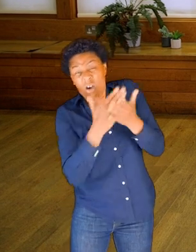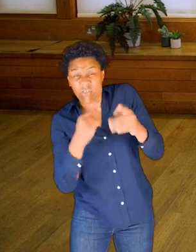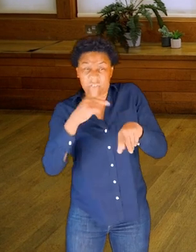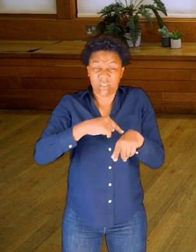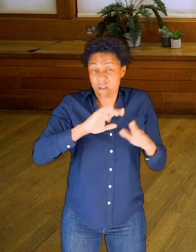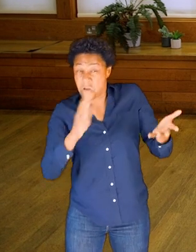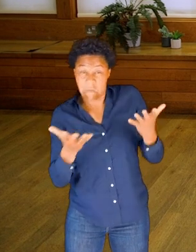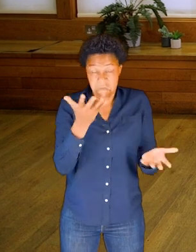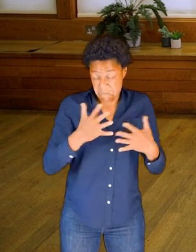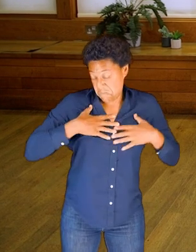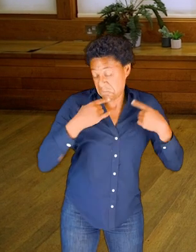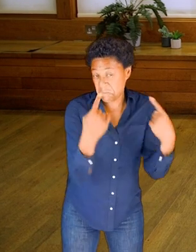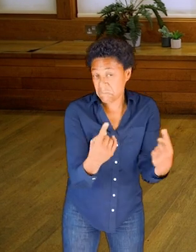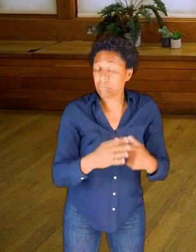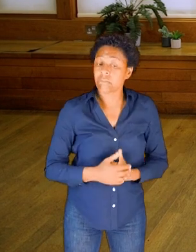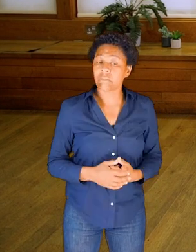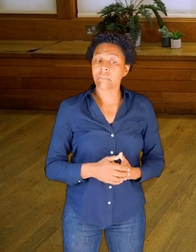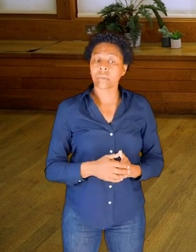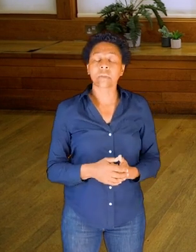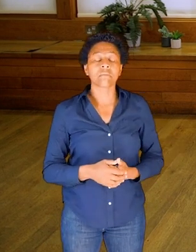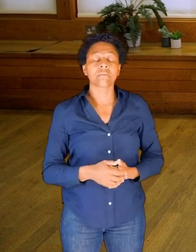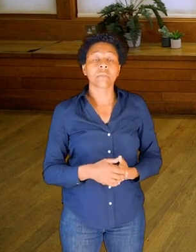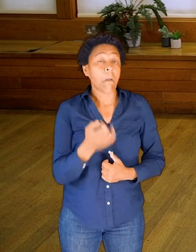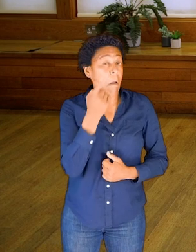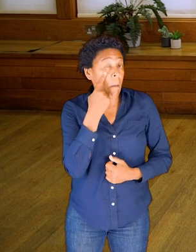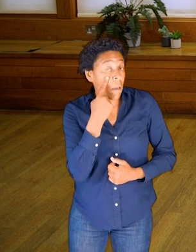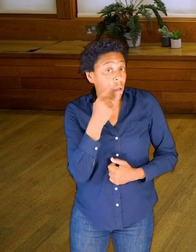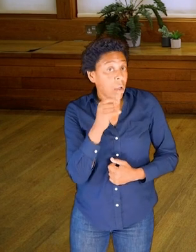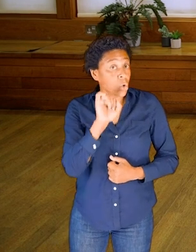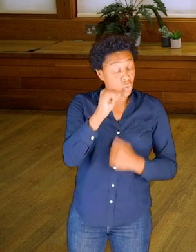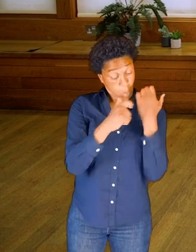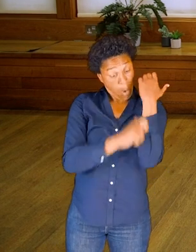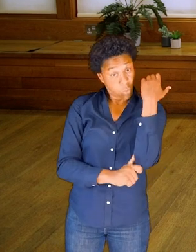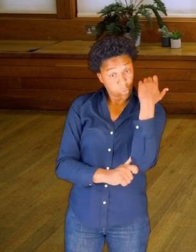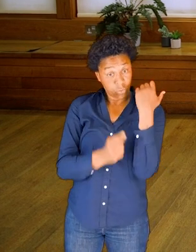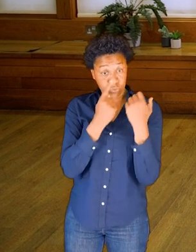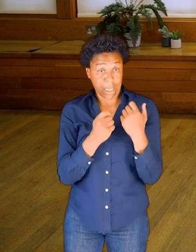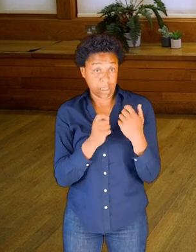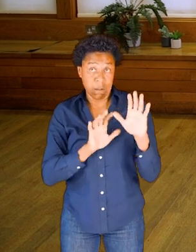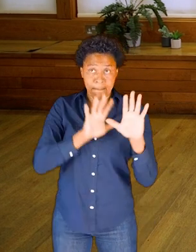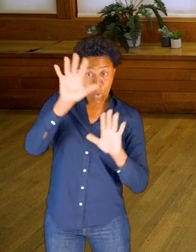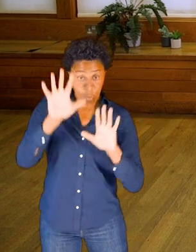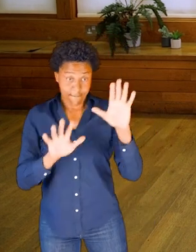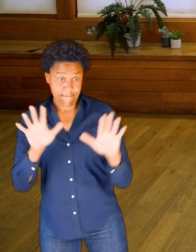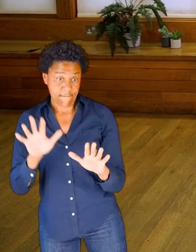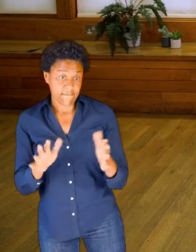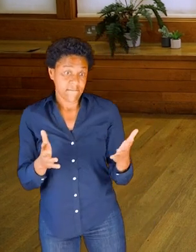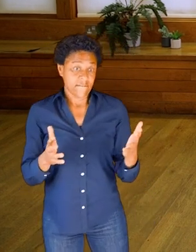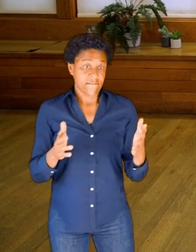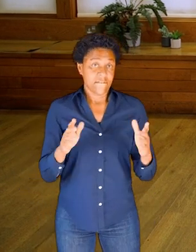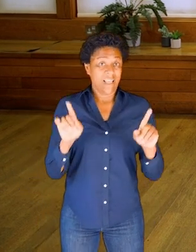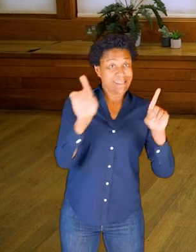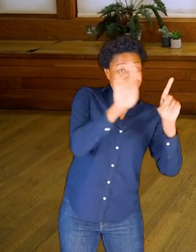You might see if you can move some long bones in your body